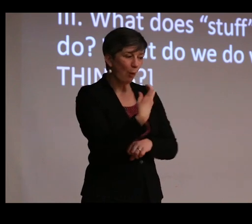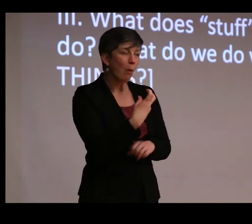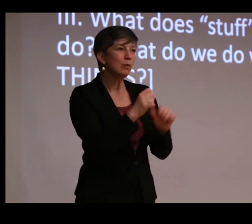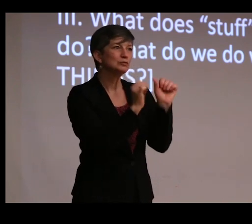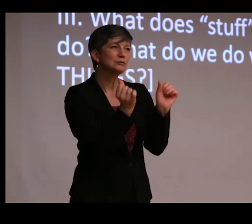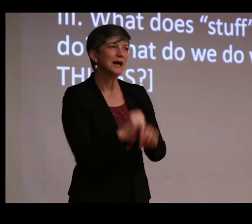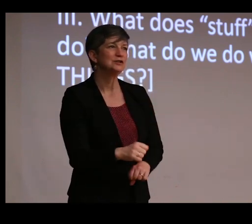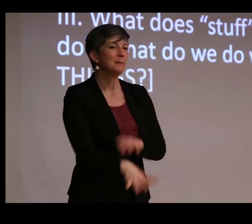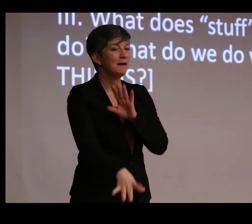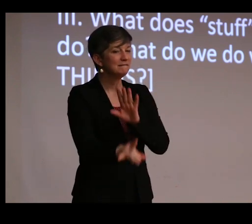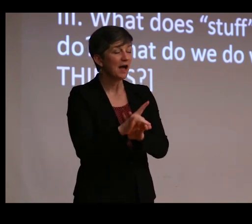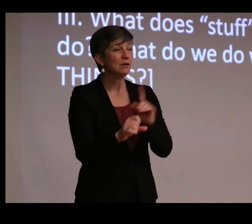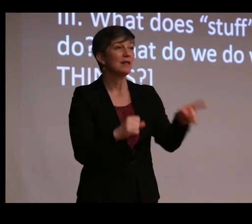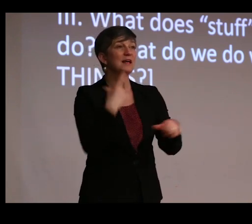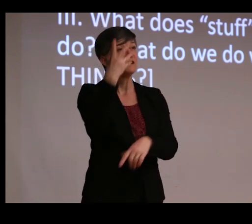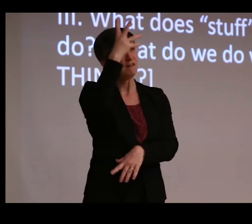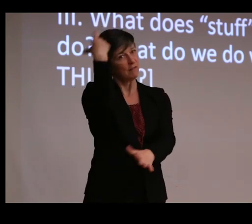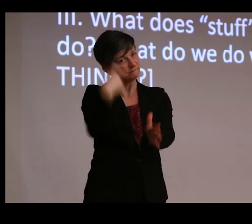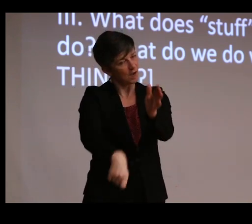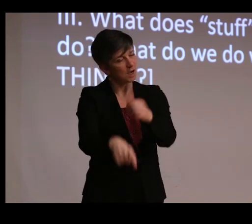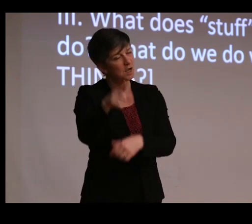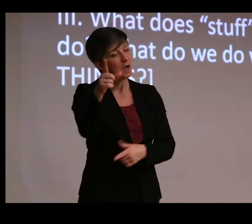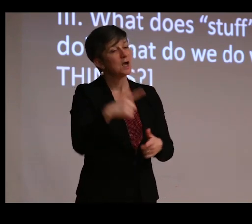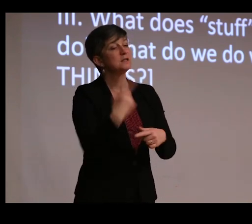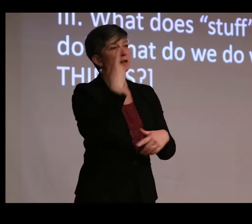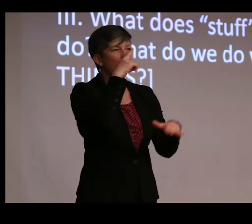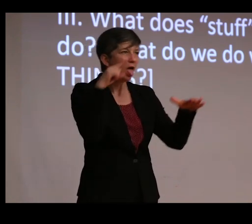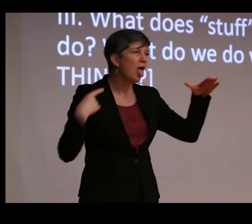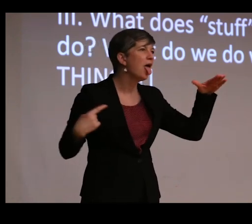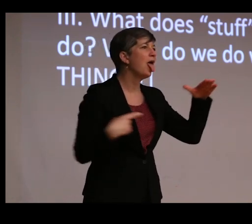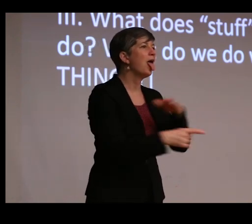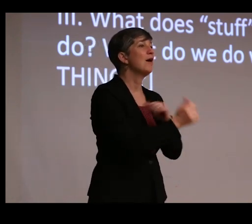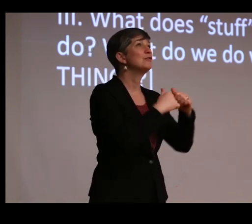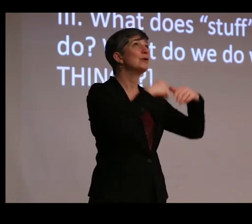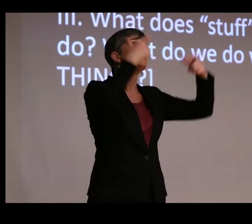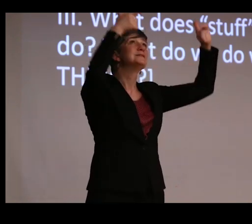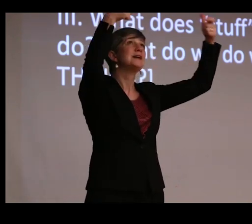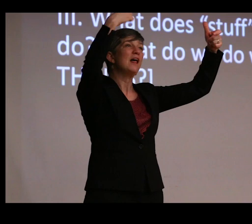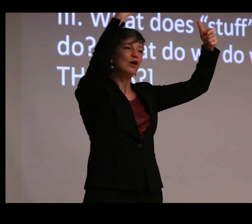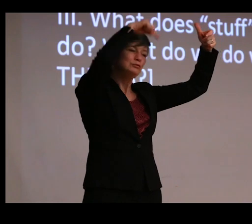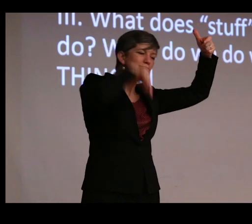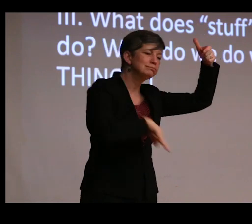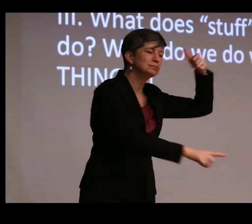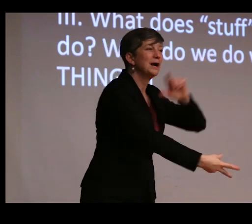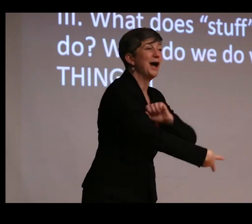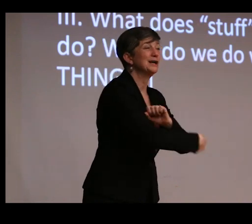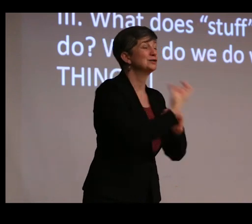and his father was fined. Someone broke into the museum through a skylight and stole one of those gold flowers from Bhattiprolu